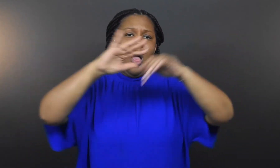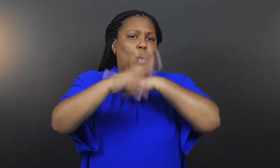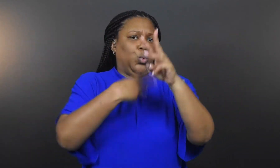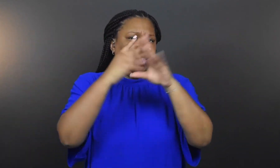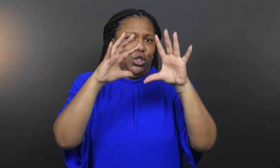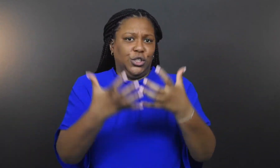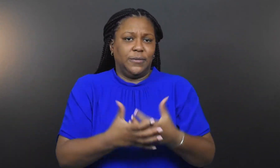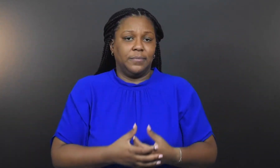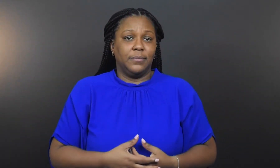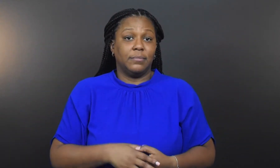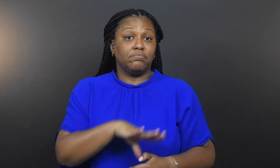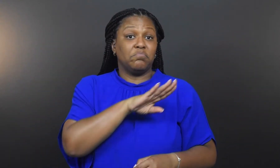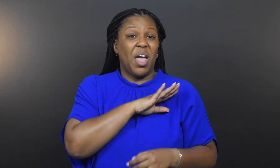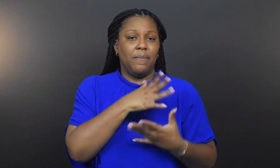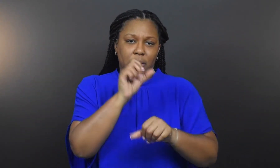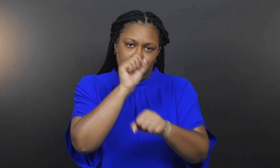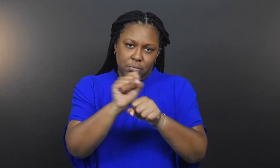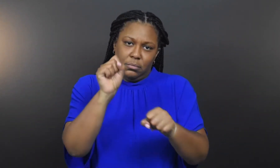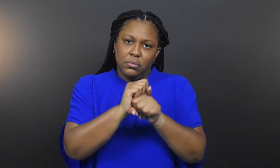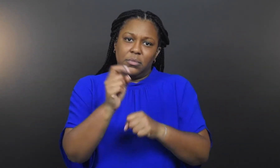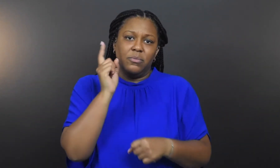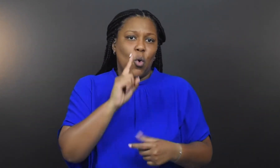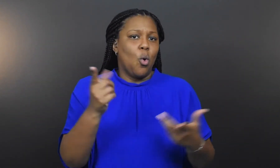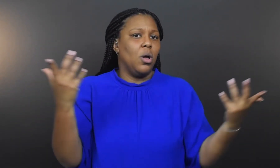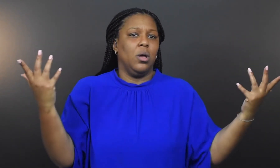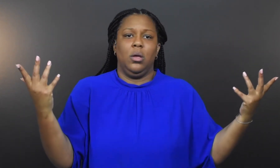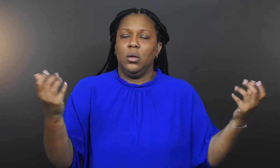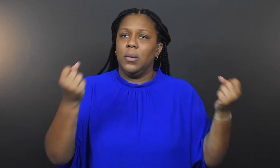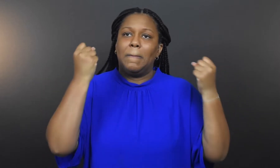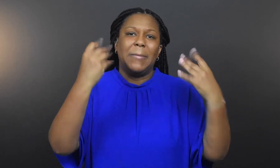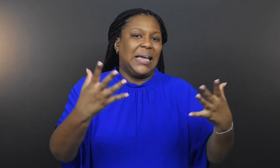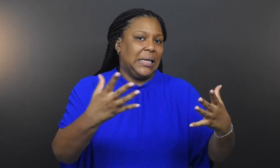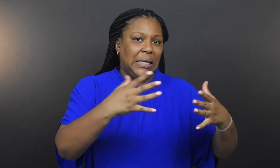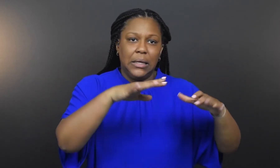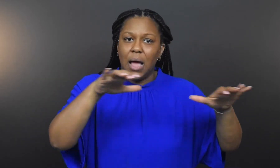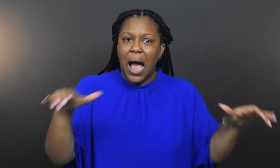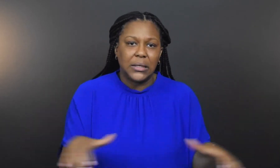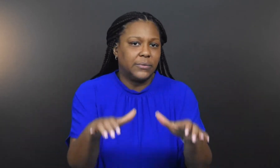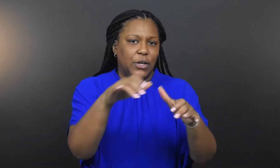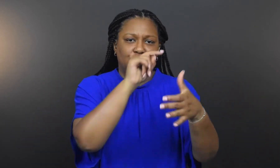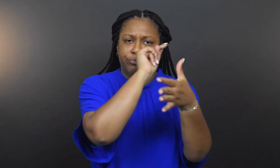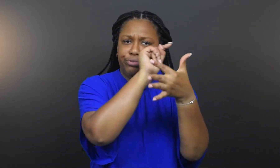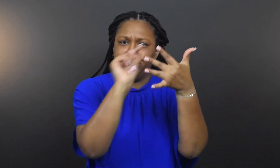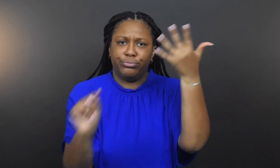Bob has worked on dozens of activations.